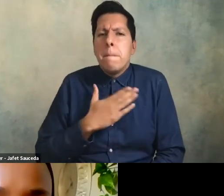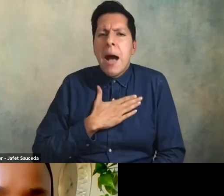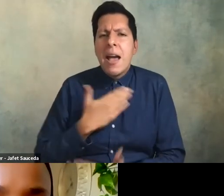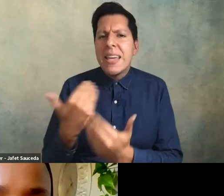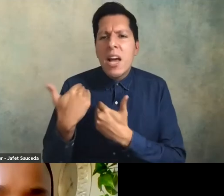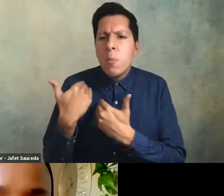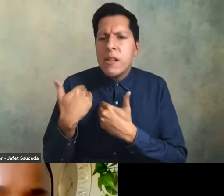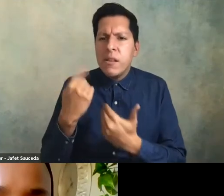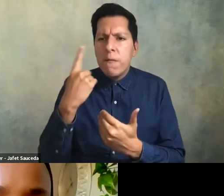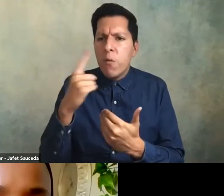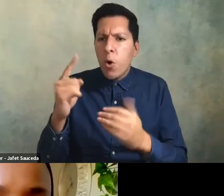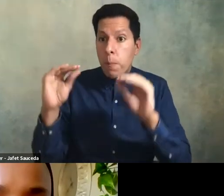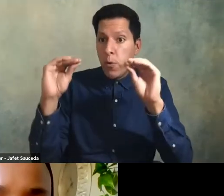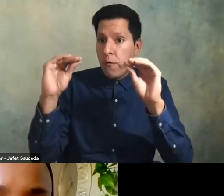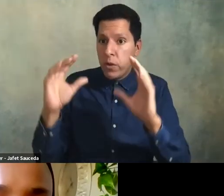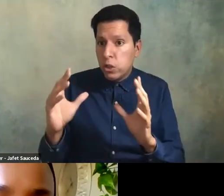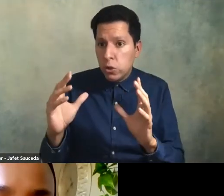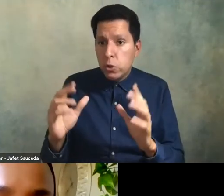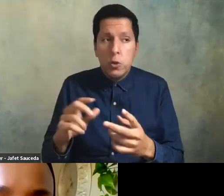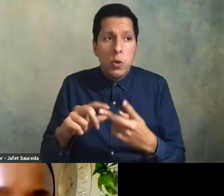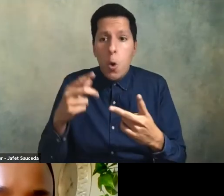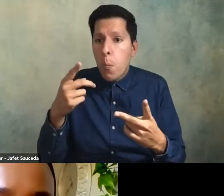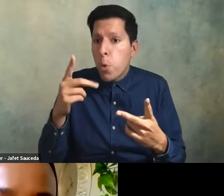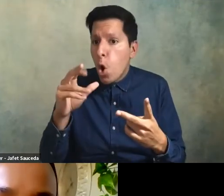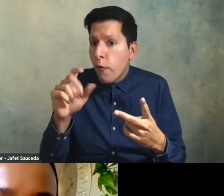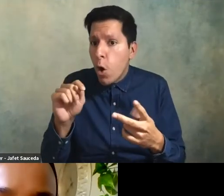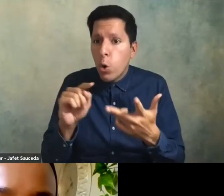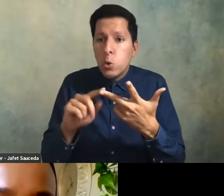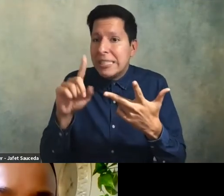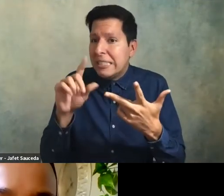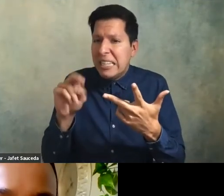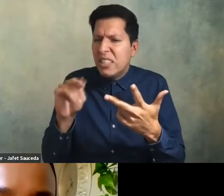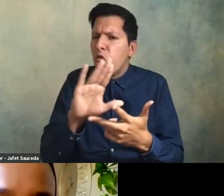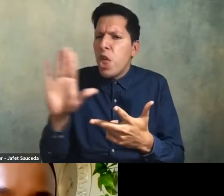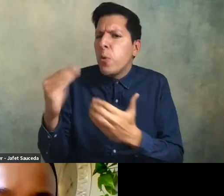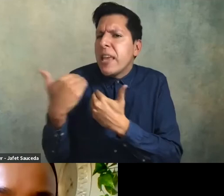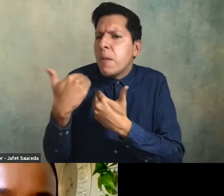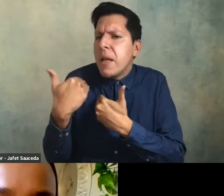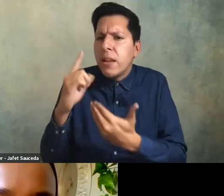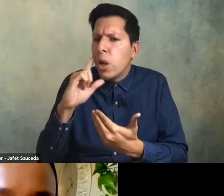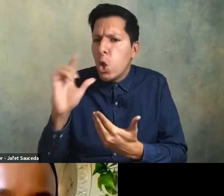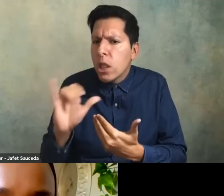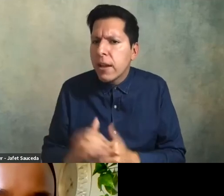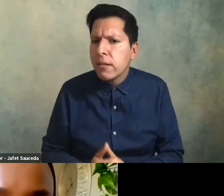what leverage do provosts deans and department chairs have yeah that's good it's a good question